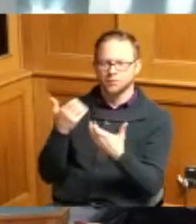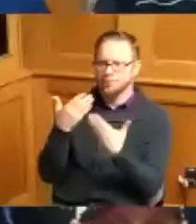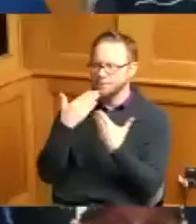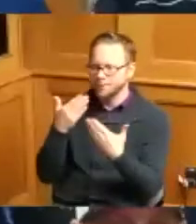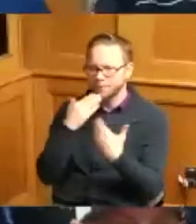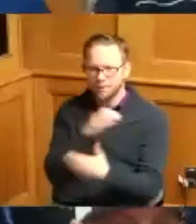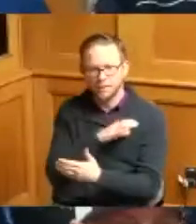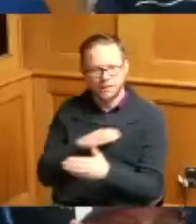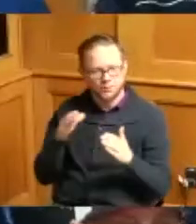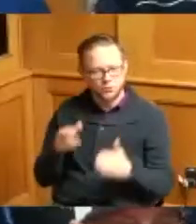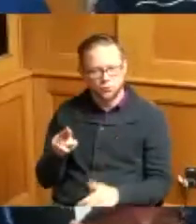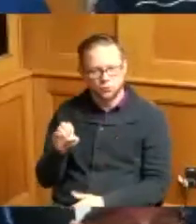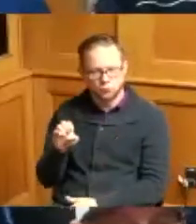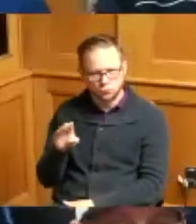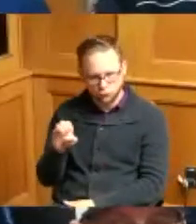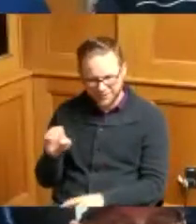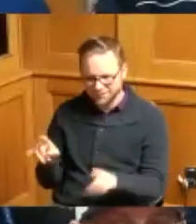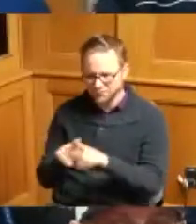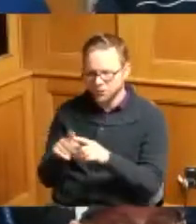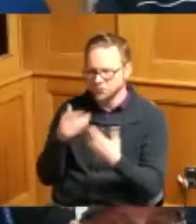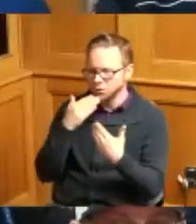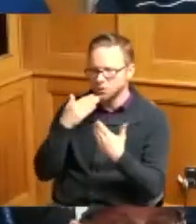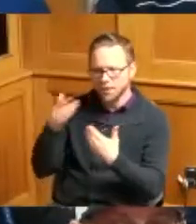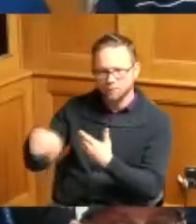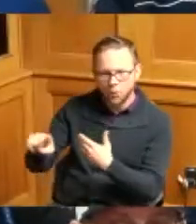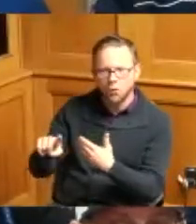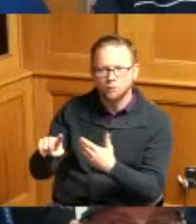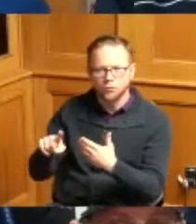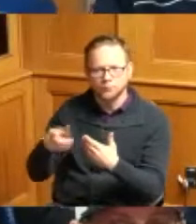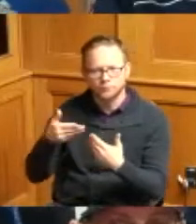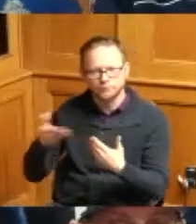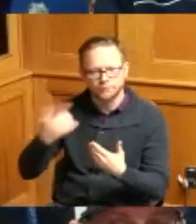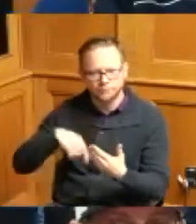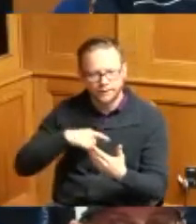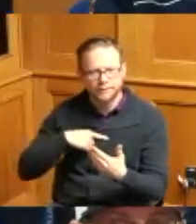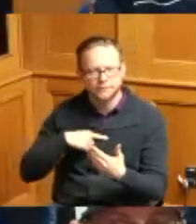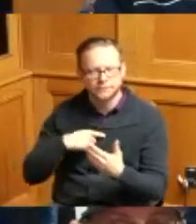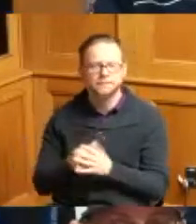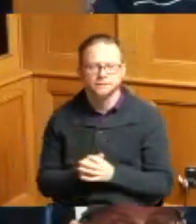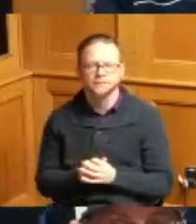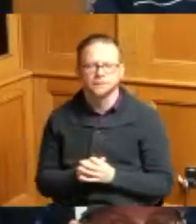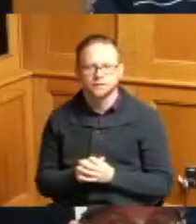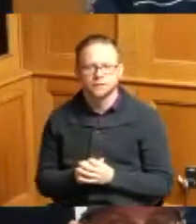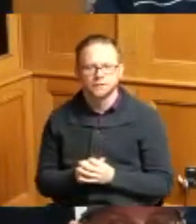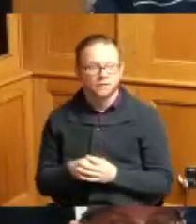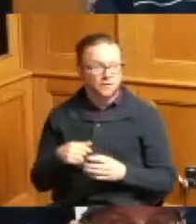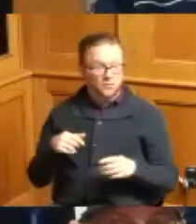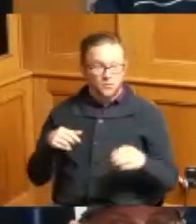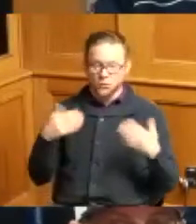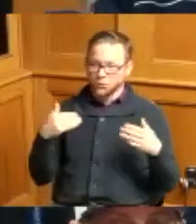and everyone in the room for for having us here you know these ladies these young ladies kept me